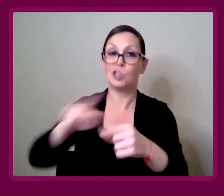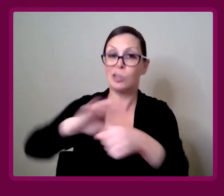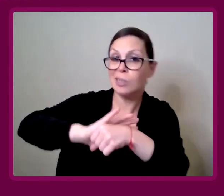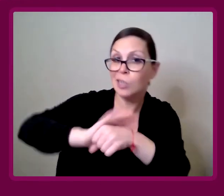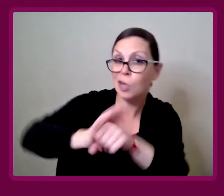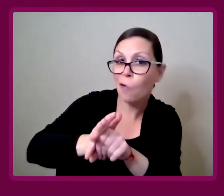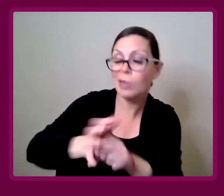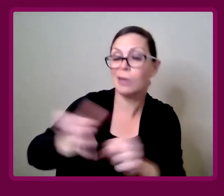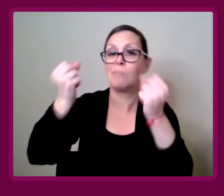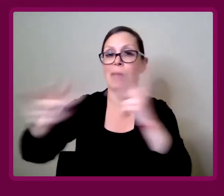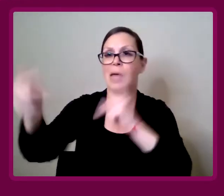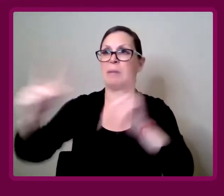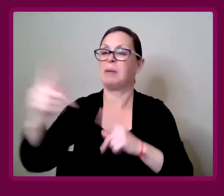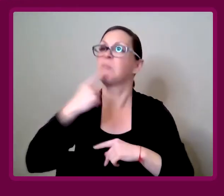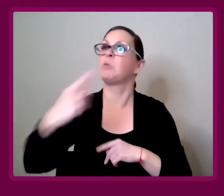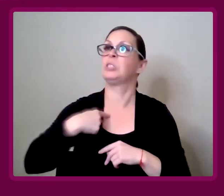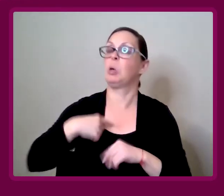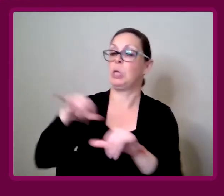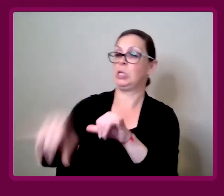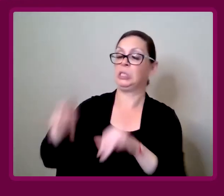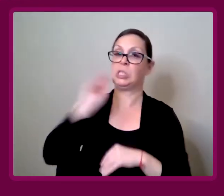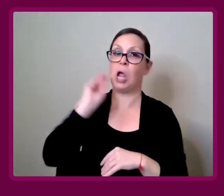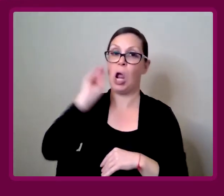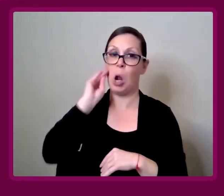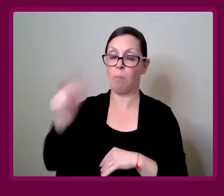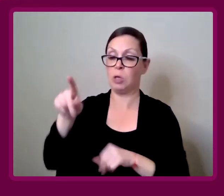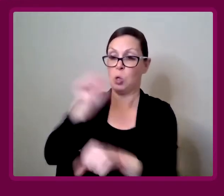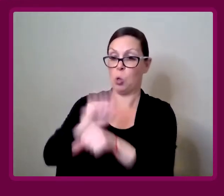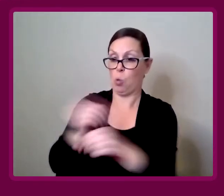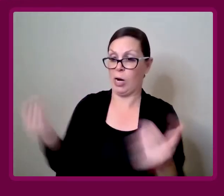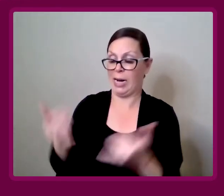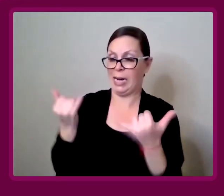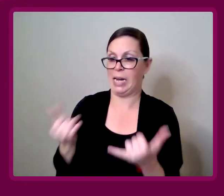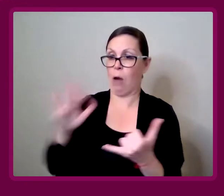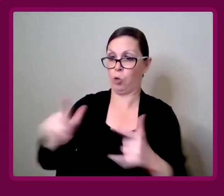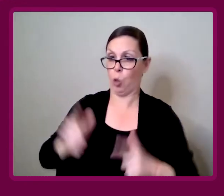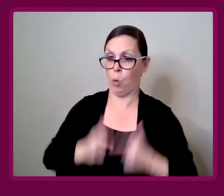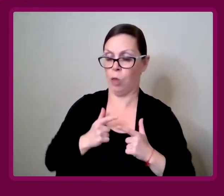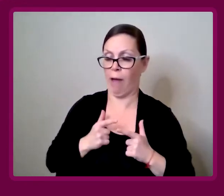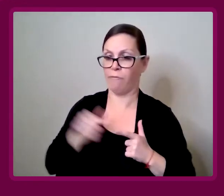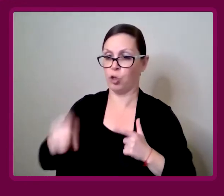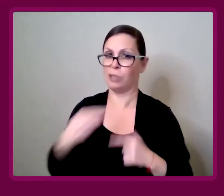the pandemic, a lot of people got told, "Stay at home. You work here now. This is your life.